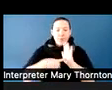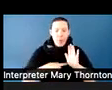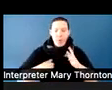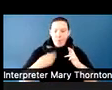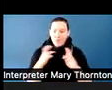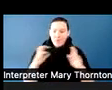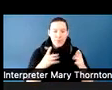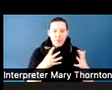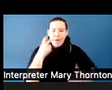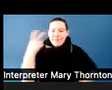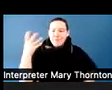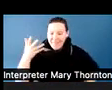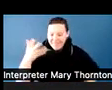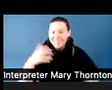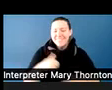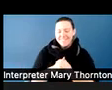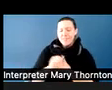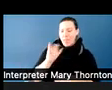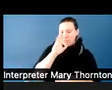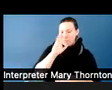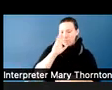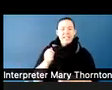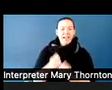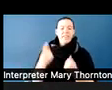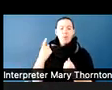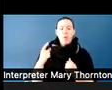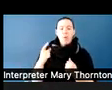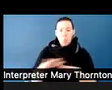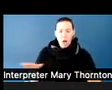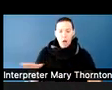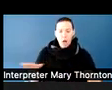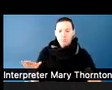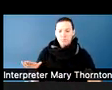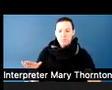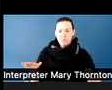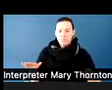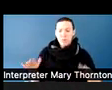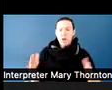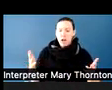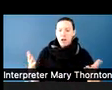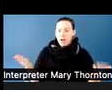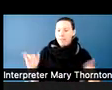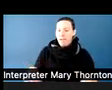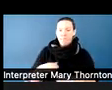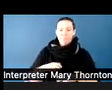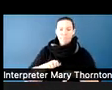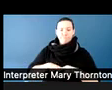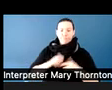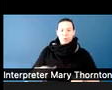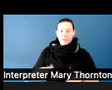would set up with your students ahead of time. But if you expect that there will be disruptions, or if this is something that is just